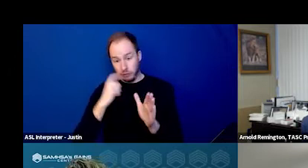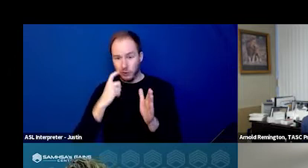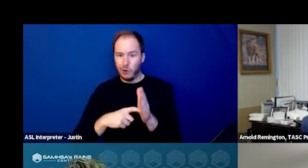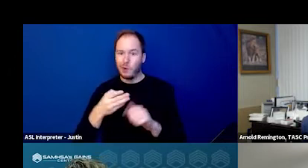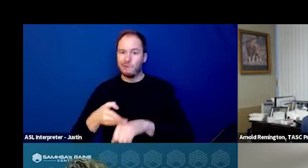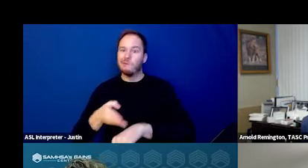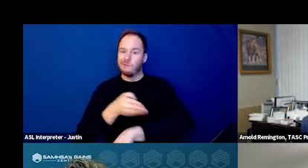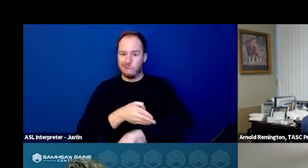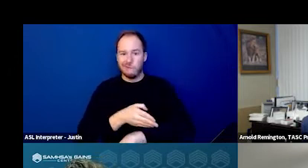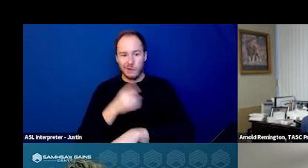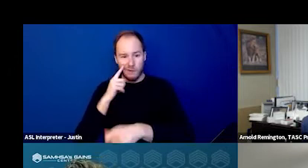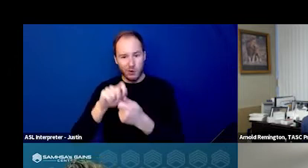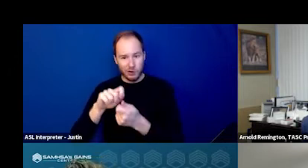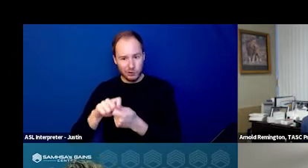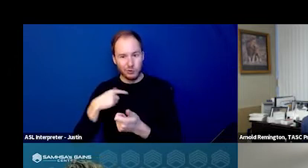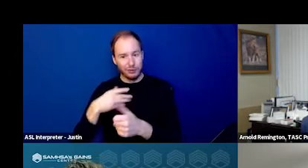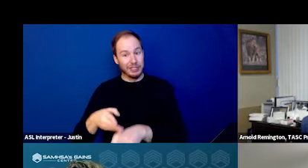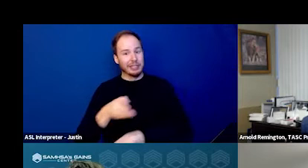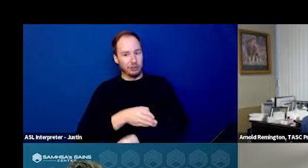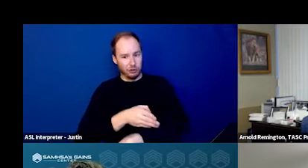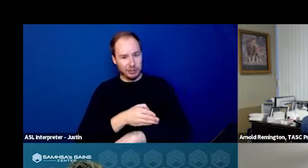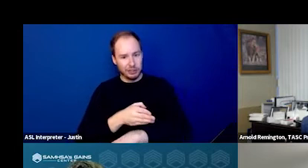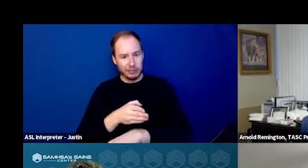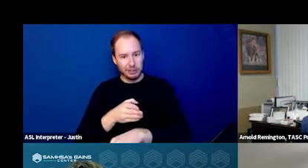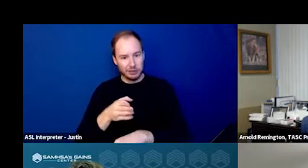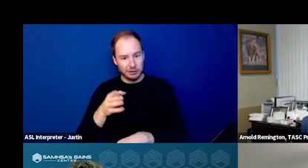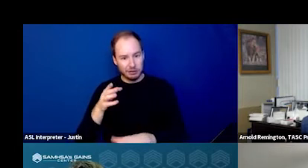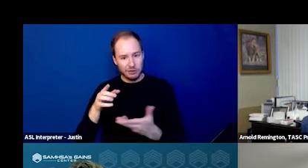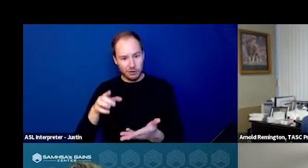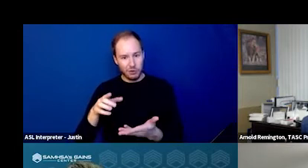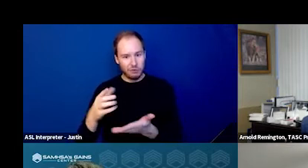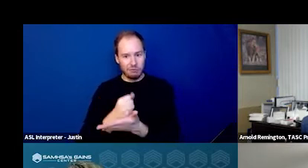and an increase in the use of substances.